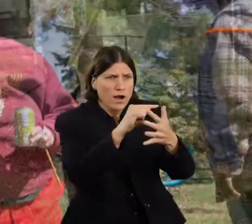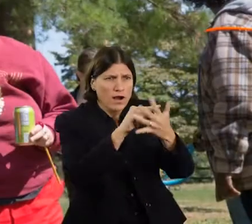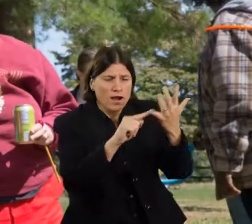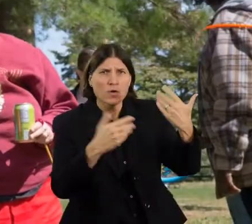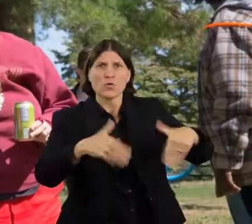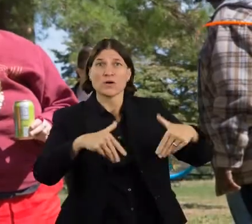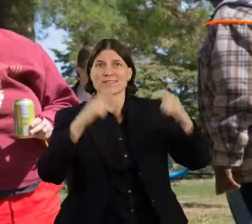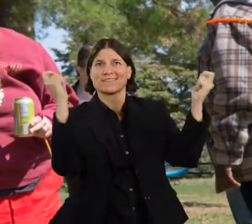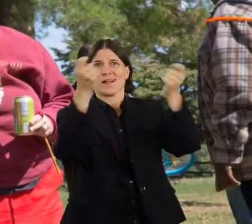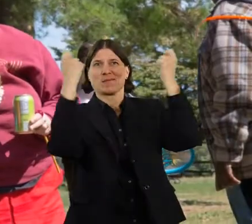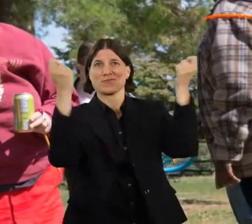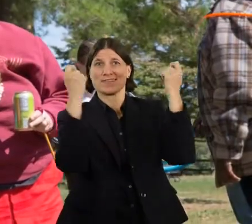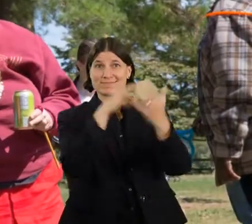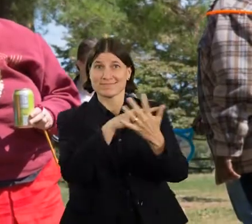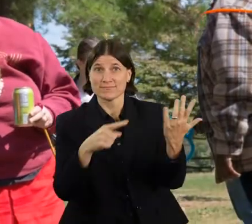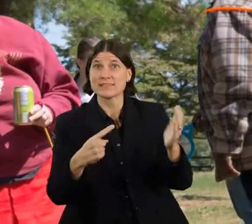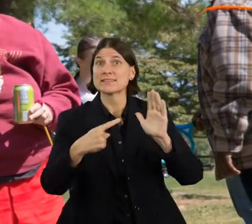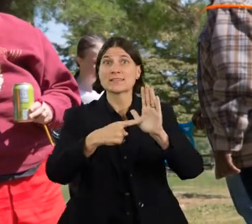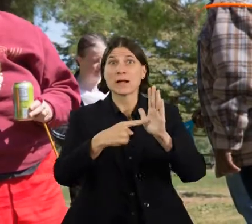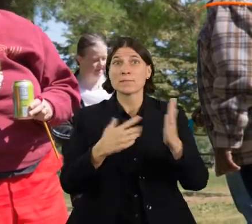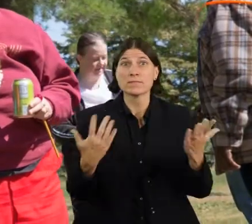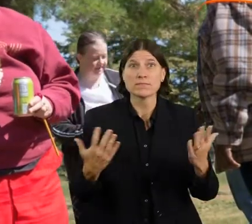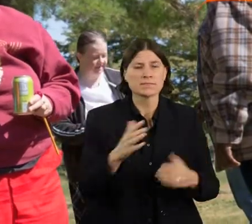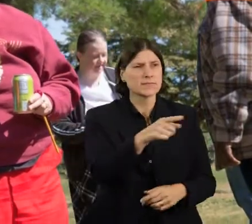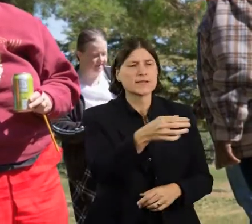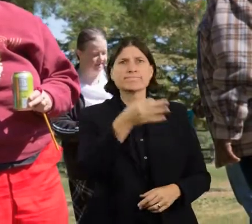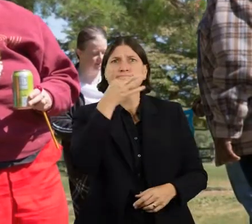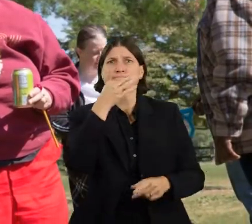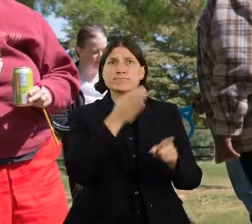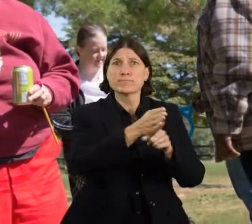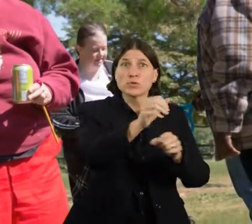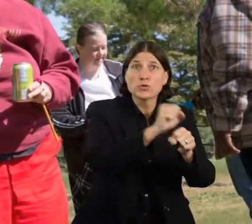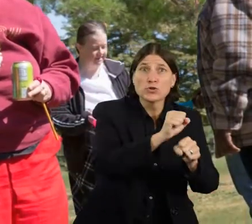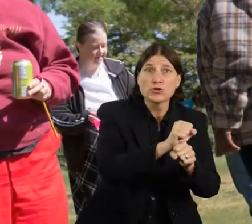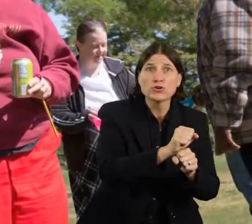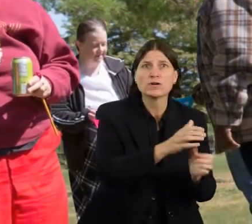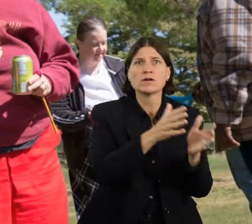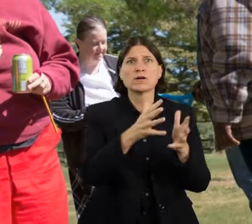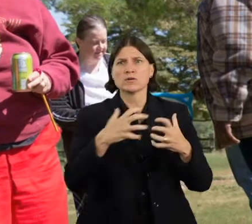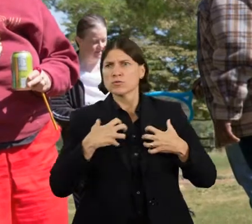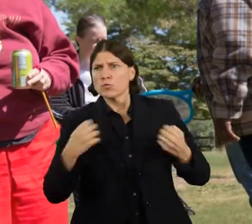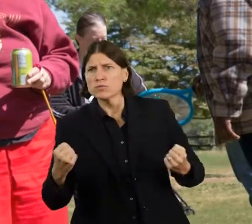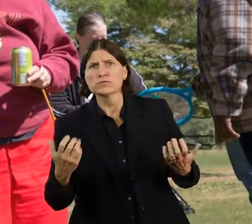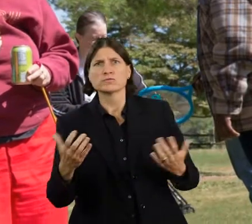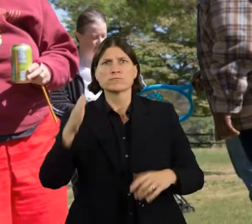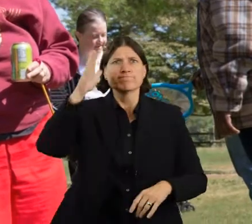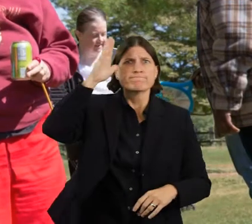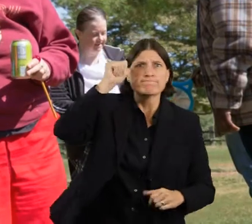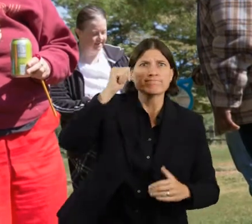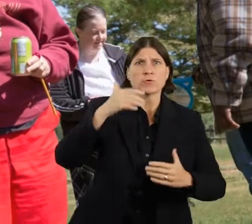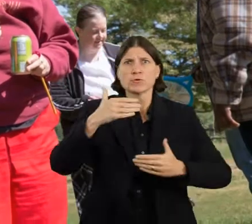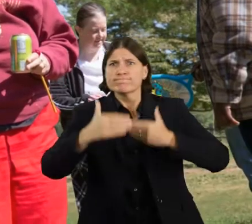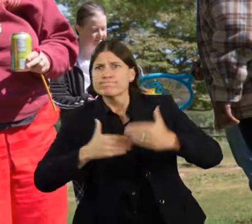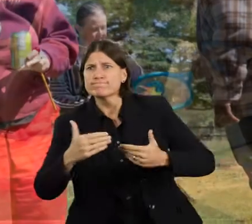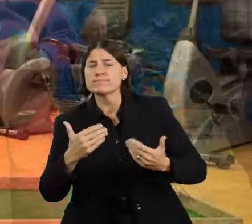Other good qualities could include the person’s compassion, generosity, and integrity among many others.